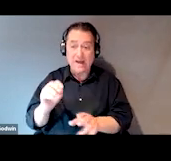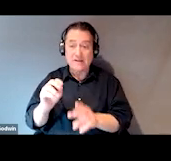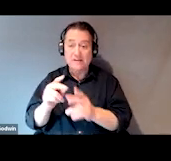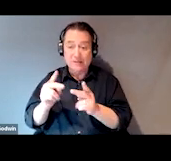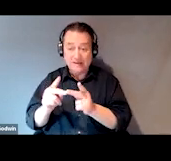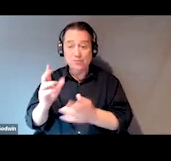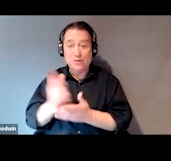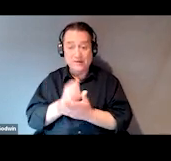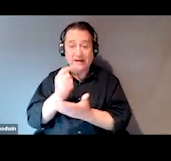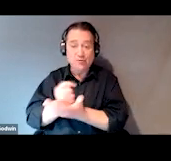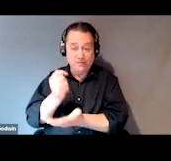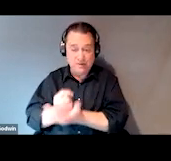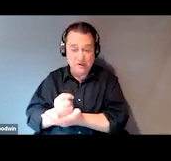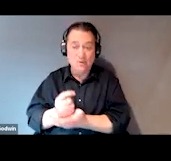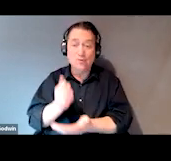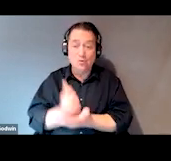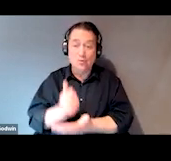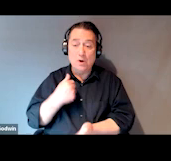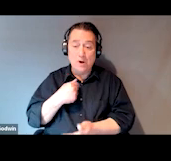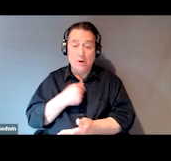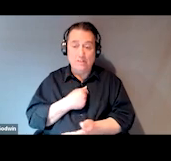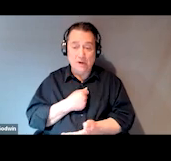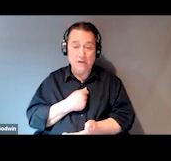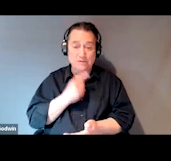So to help us put this information into practice,